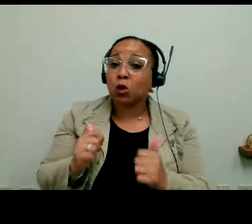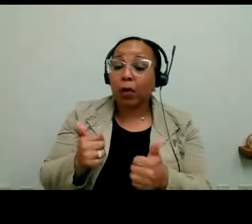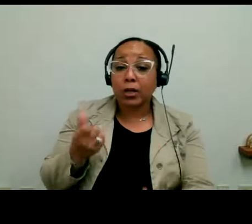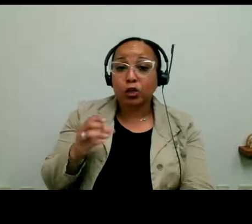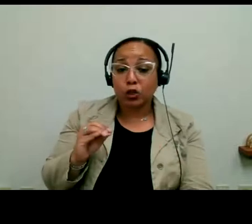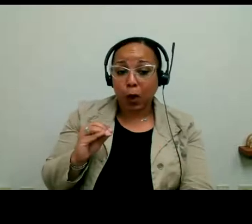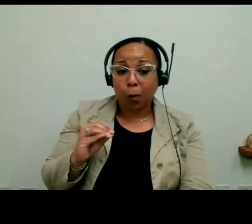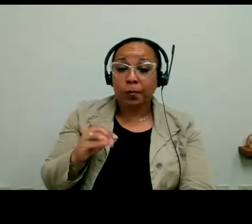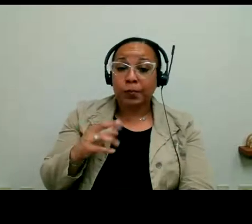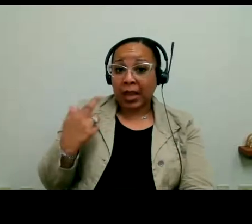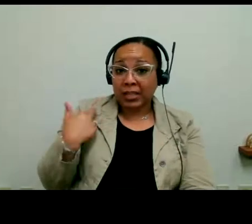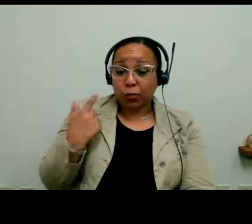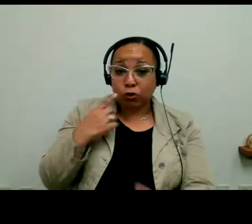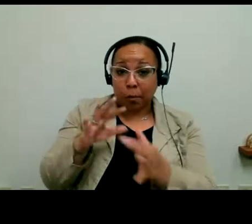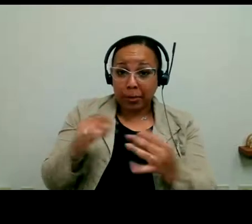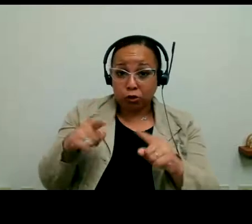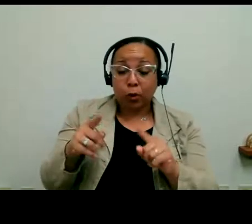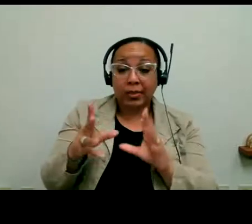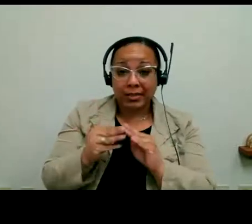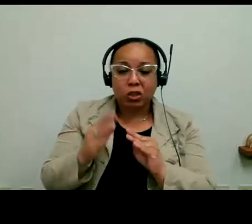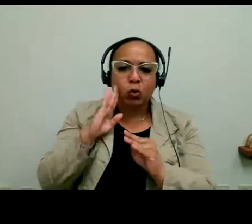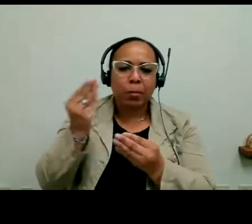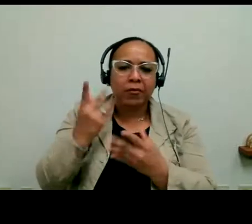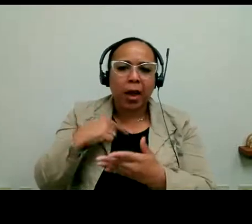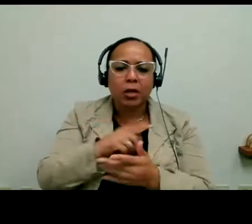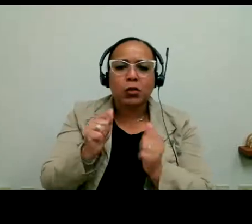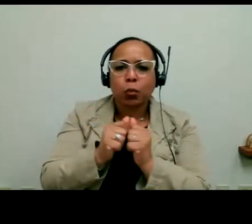going to provide us with a resource list after the session. And maybe we